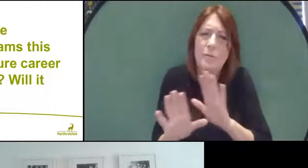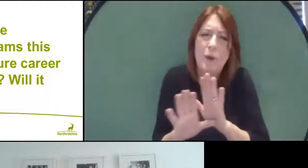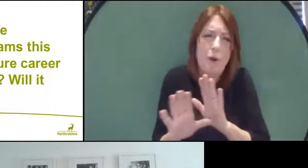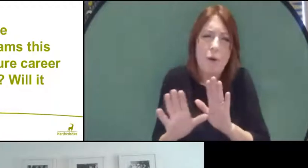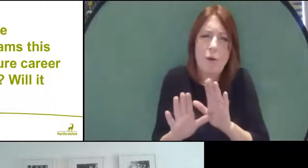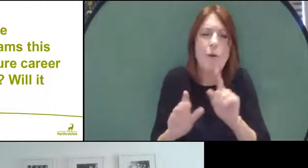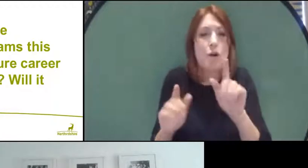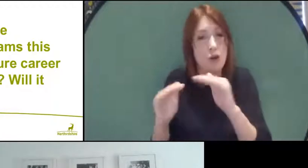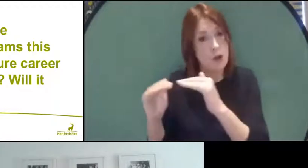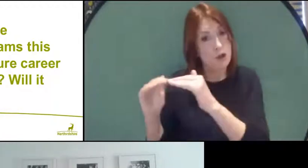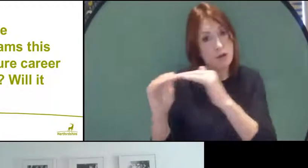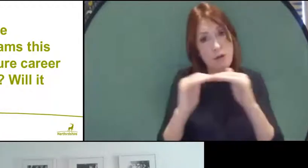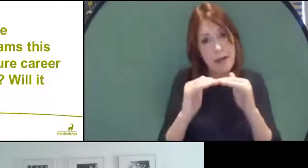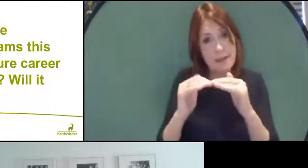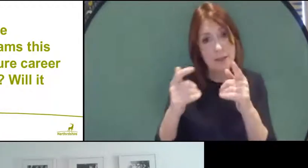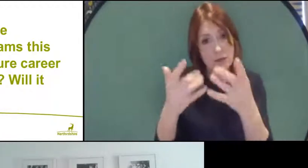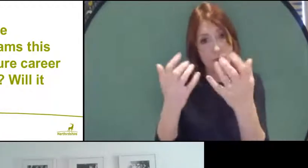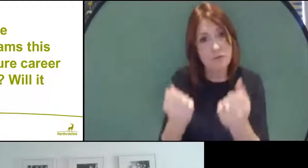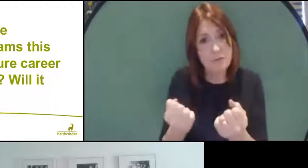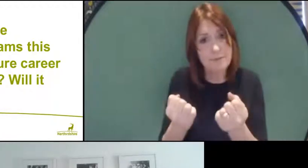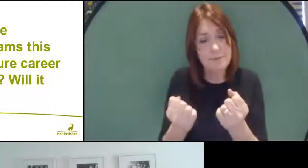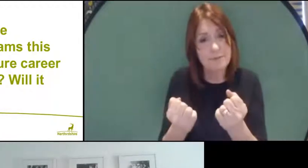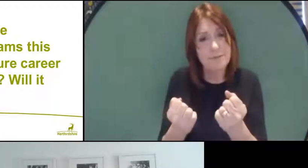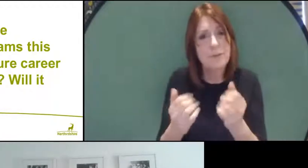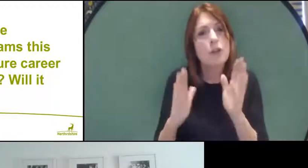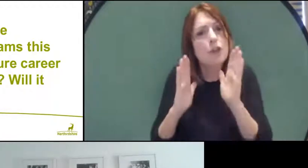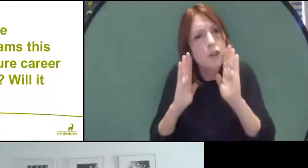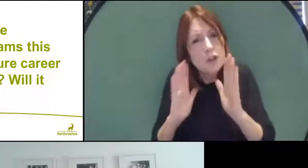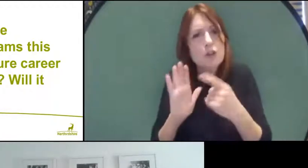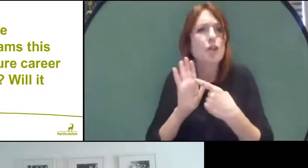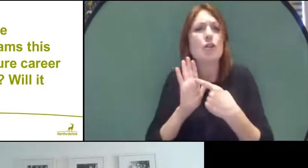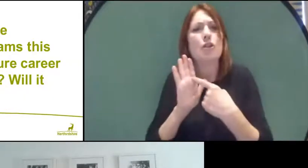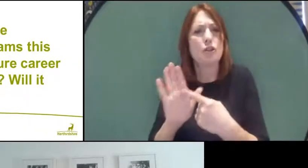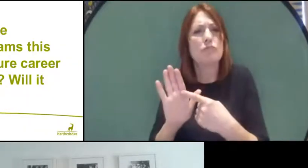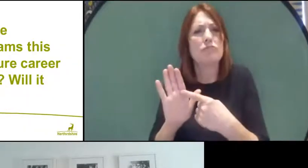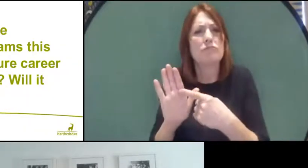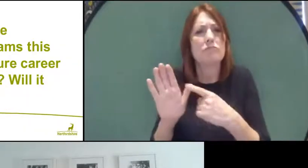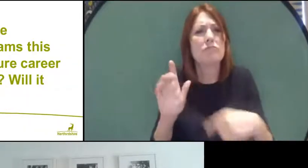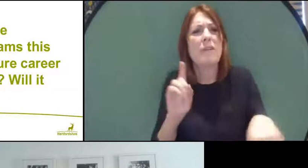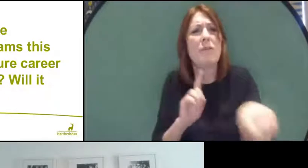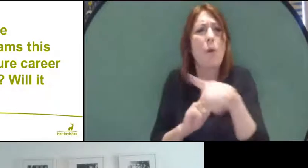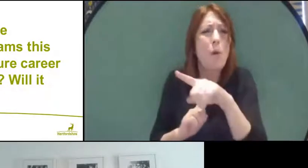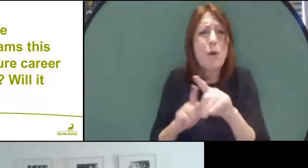that you get will be representative of all of your years of education,